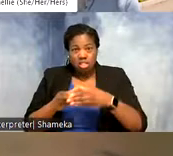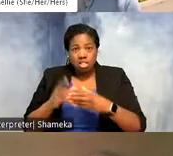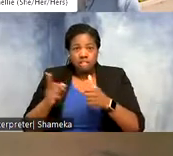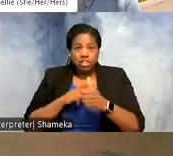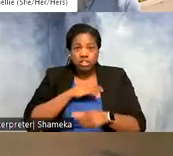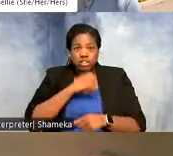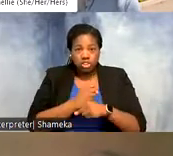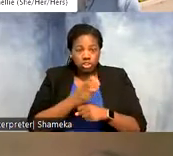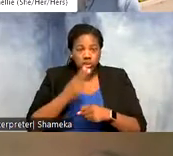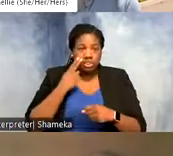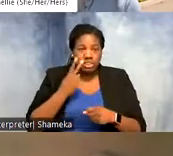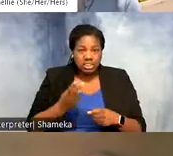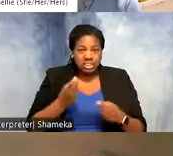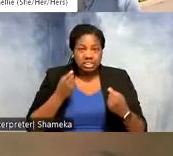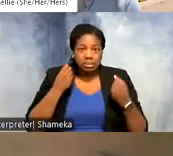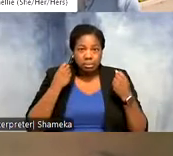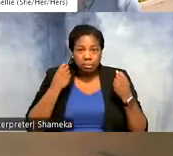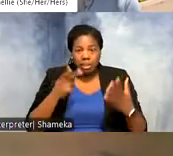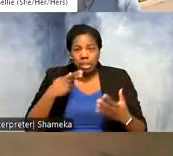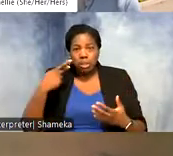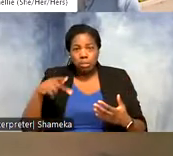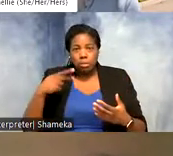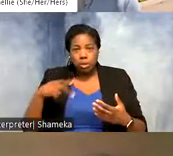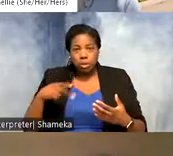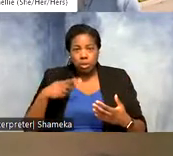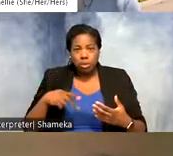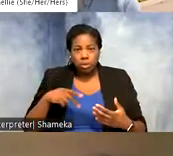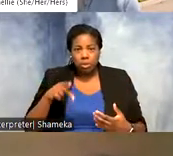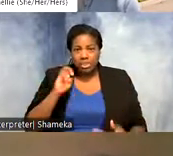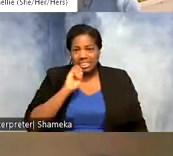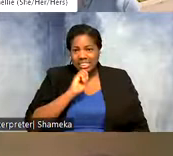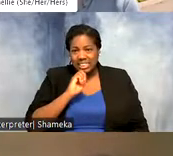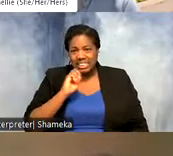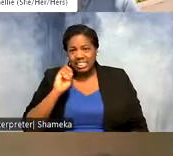cluster of purple points at the top. It went a little bit further east along the north